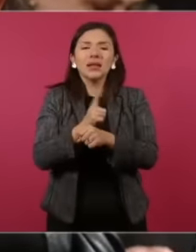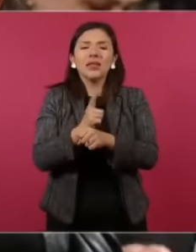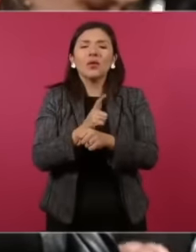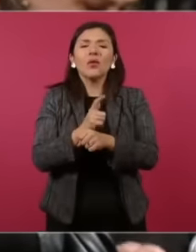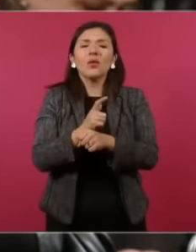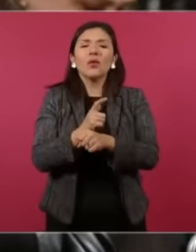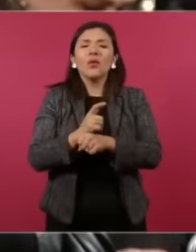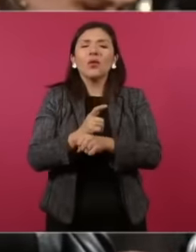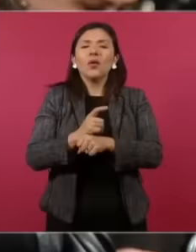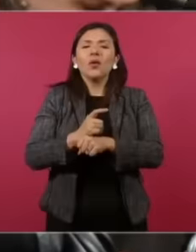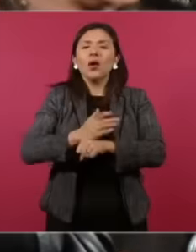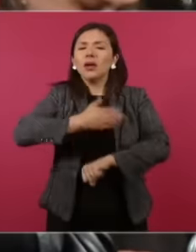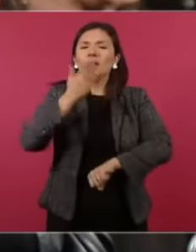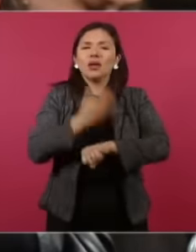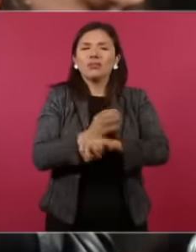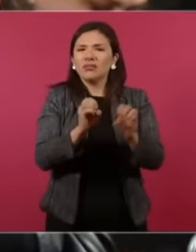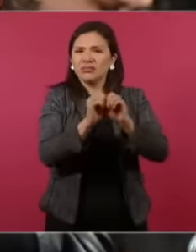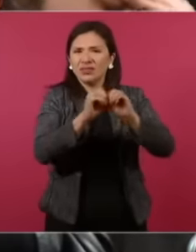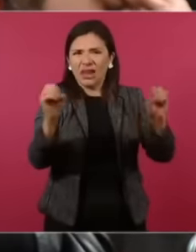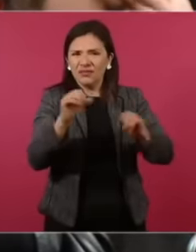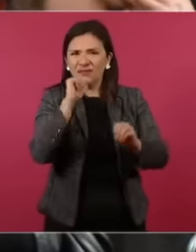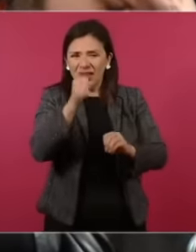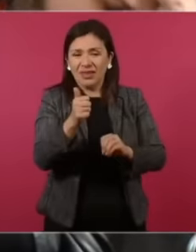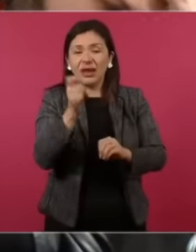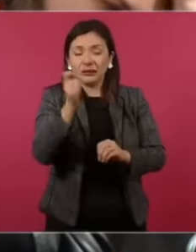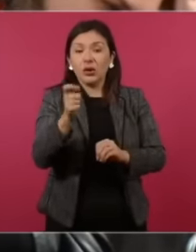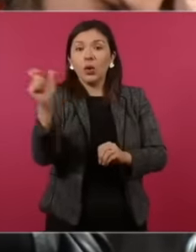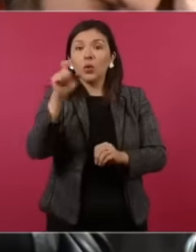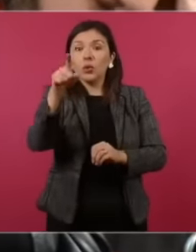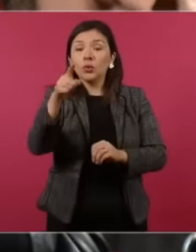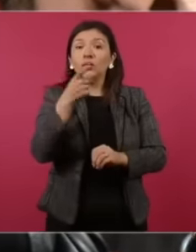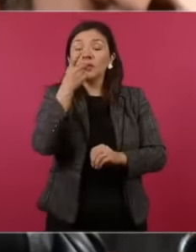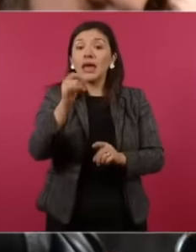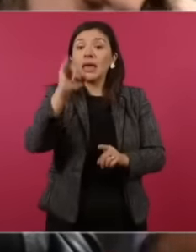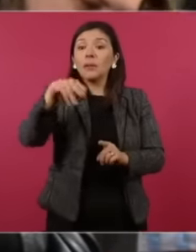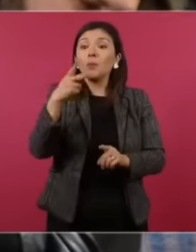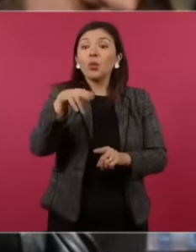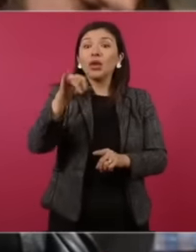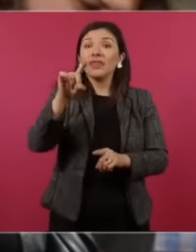very serious, president, no. I know if you have noticed that here when they put zero impunity they put a case,